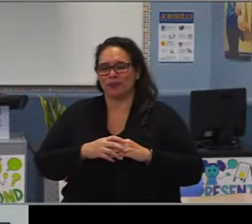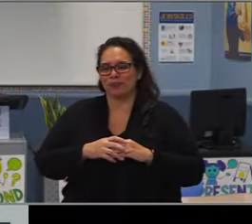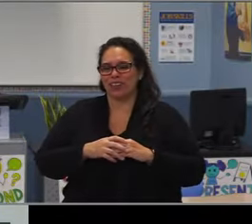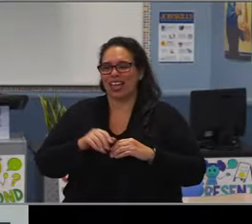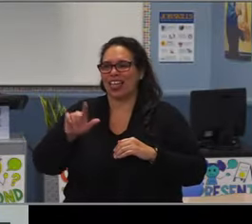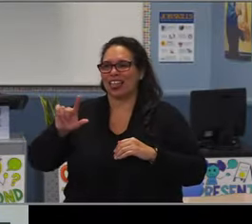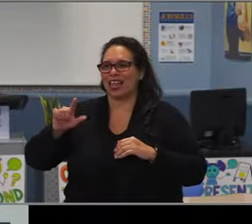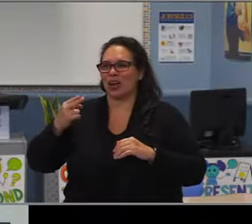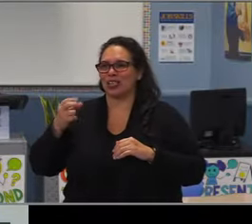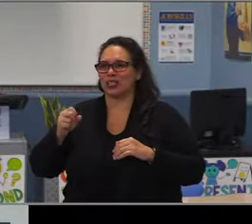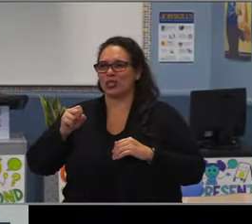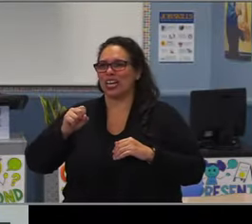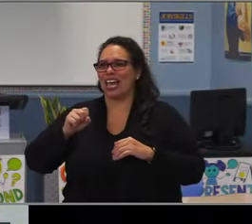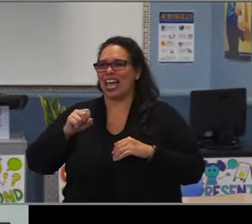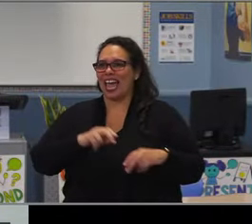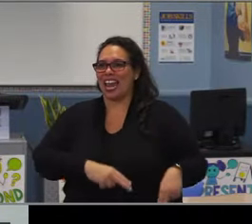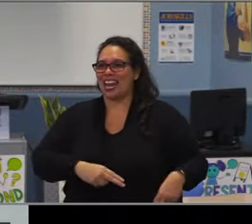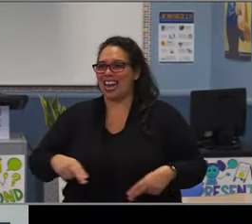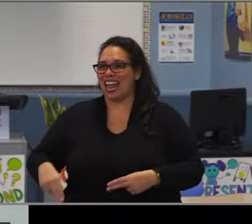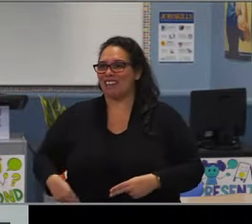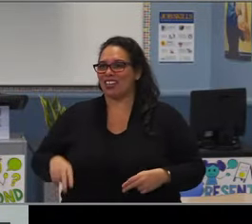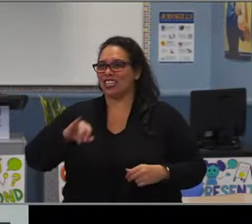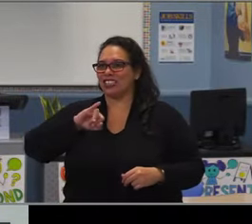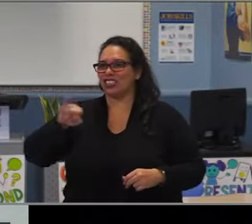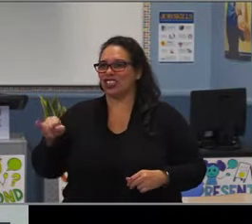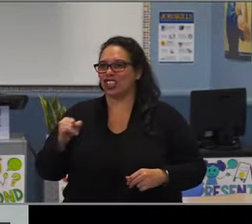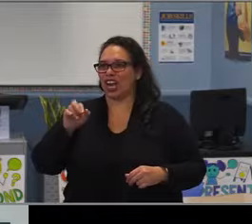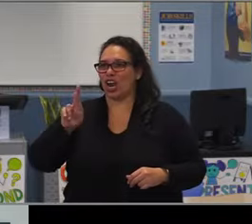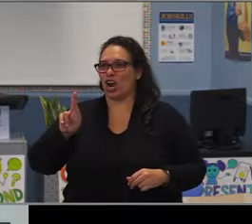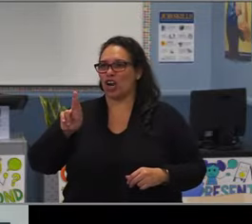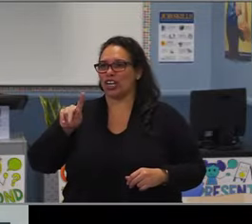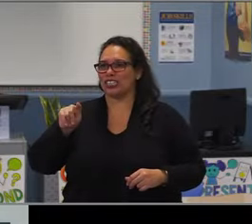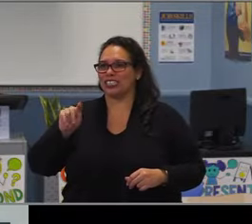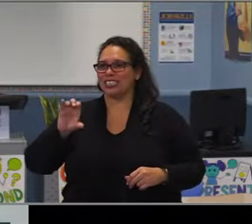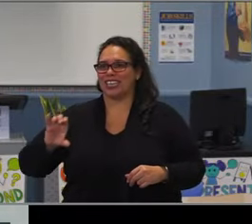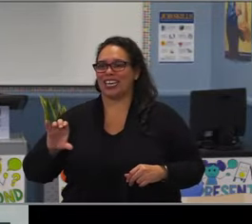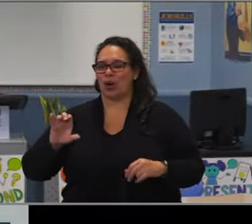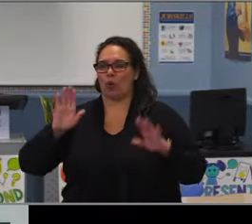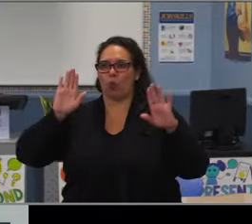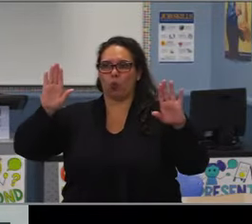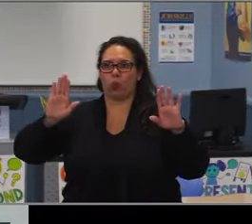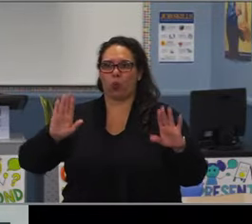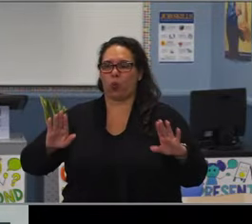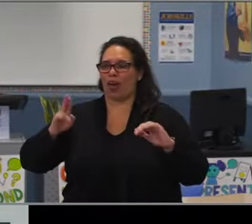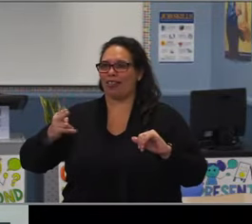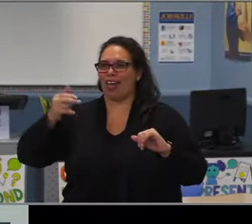for all of your years of service to our district and for your uncompromising commitment